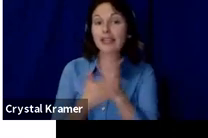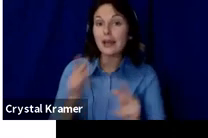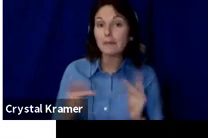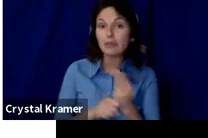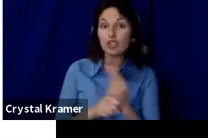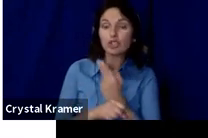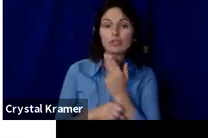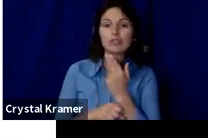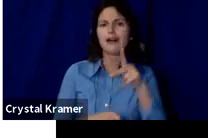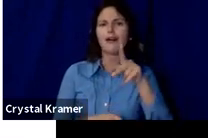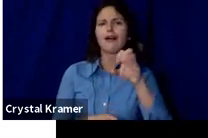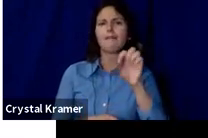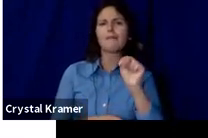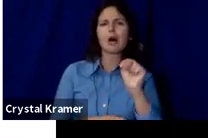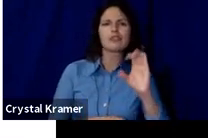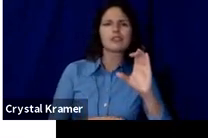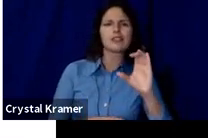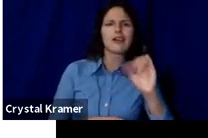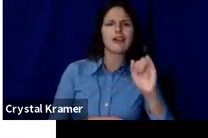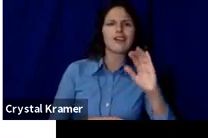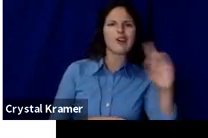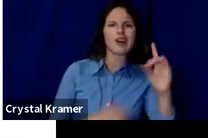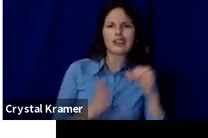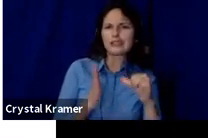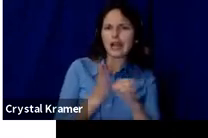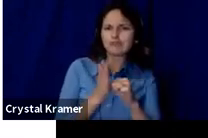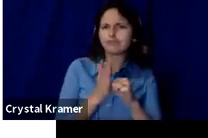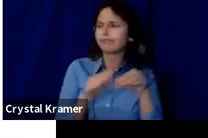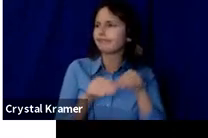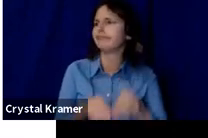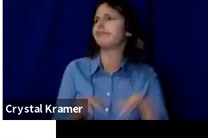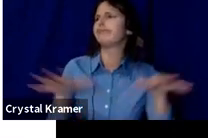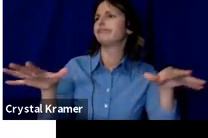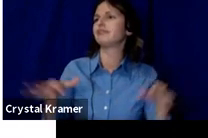There are phone calls that you can make to just connect with people who may be interested